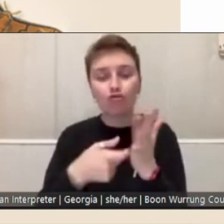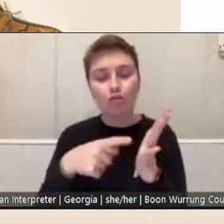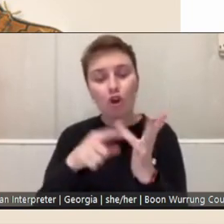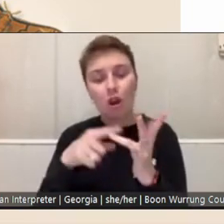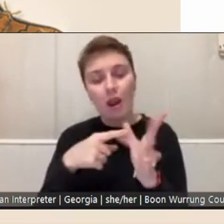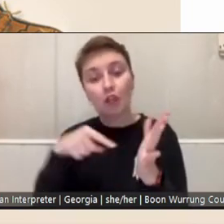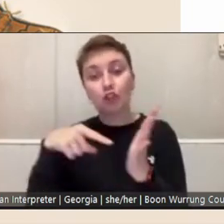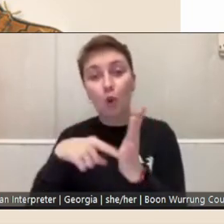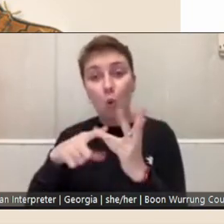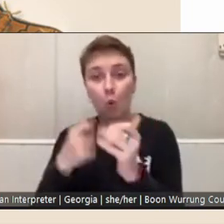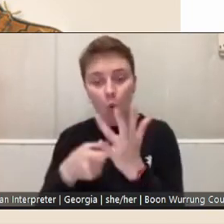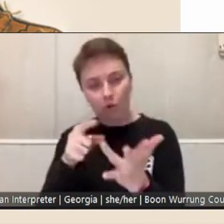Thanks, Shona.